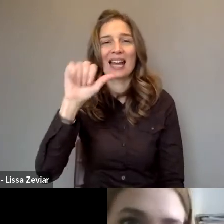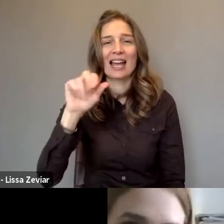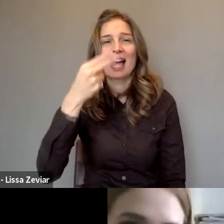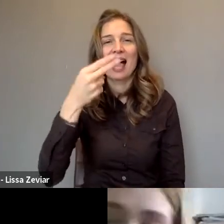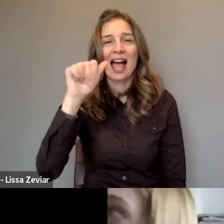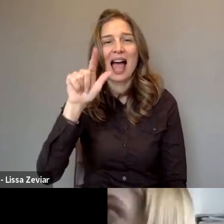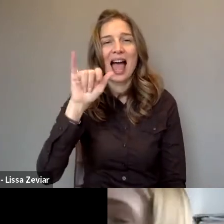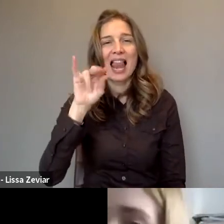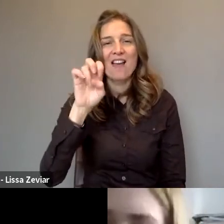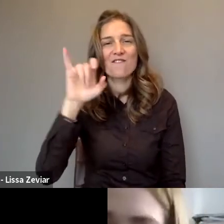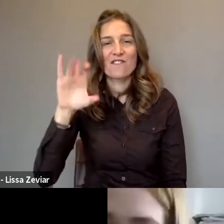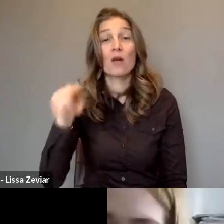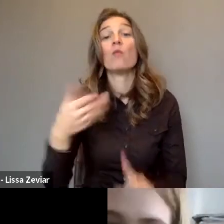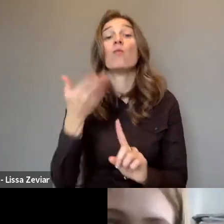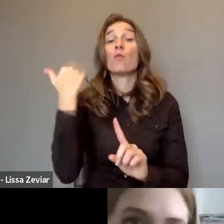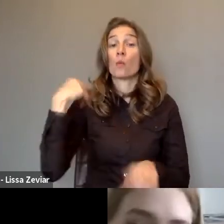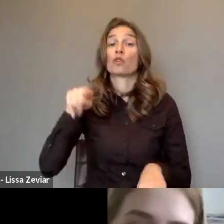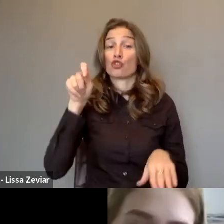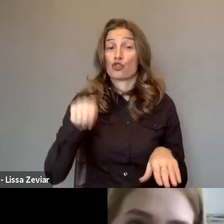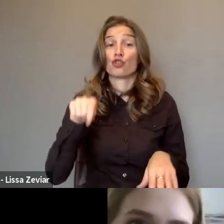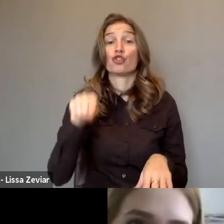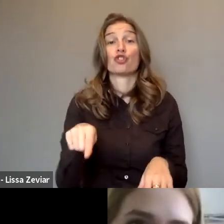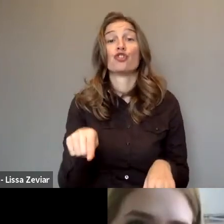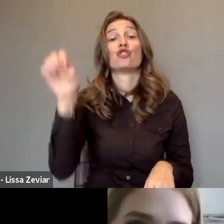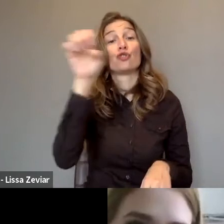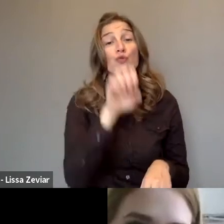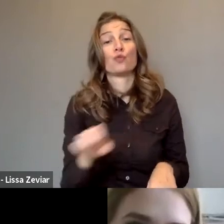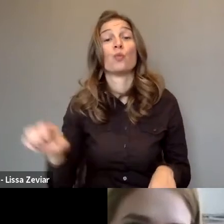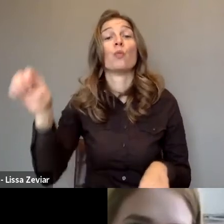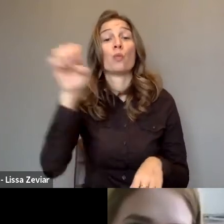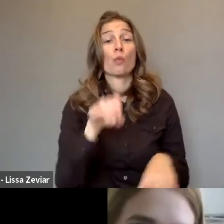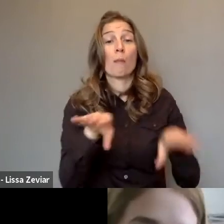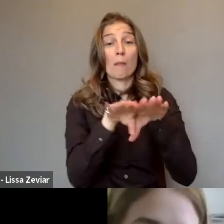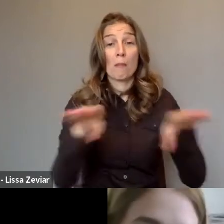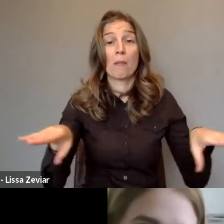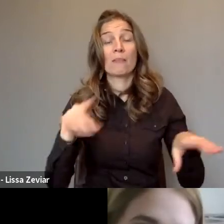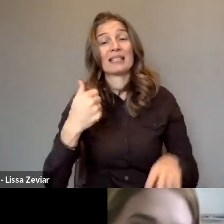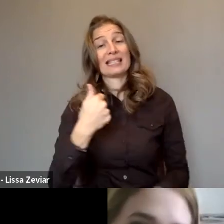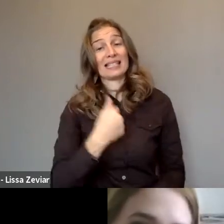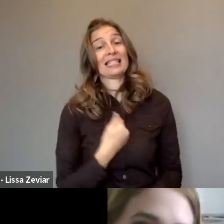She is former chair of European platform of self-advocate